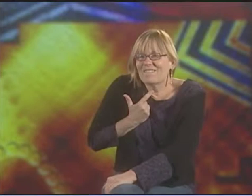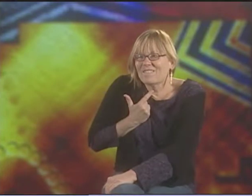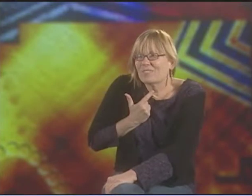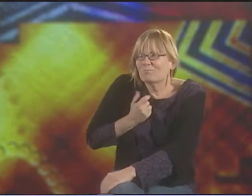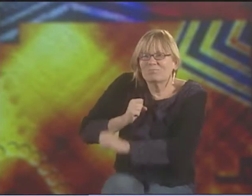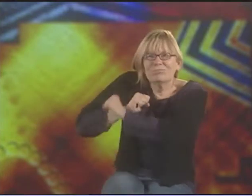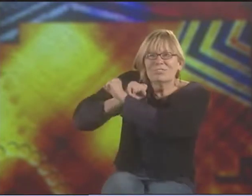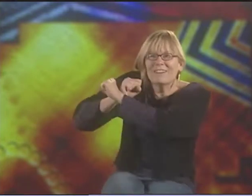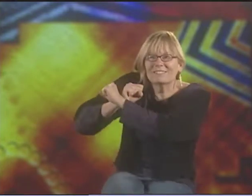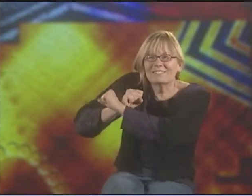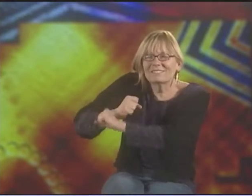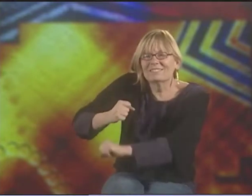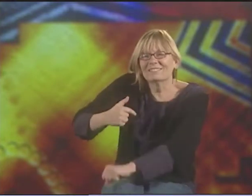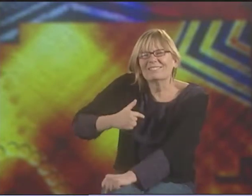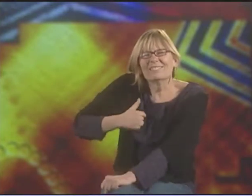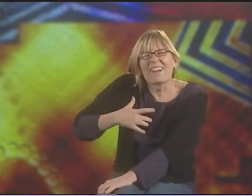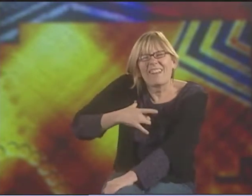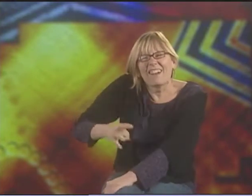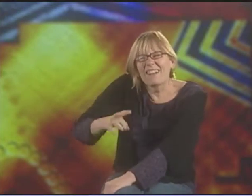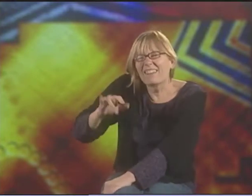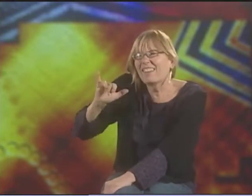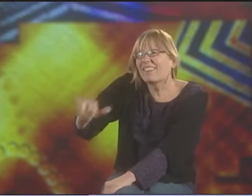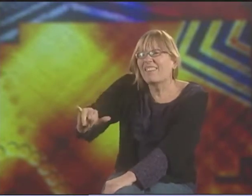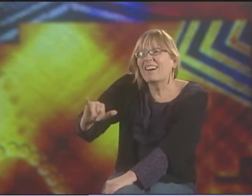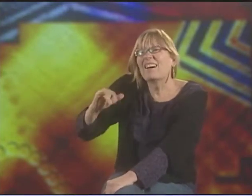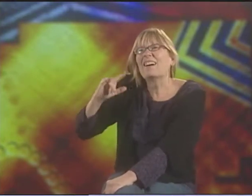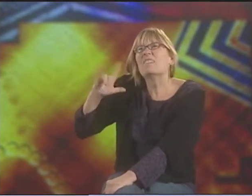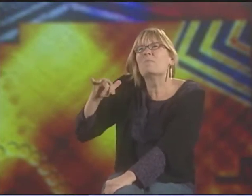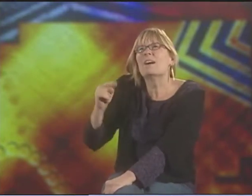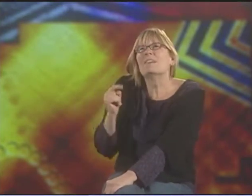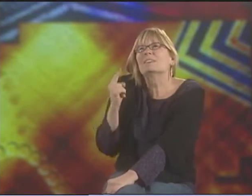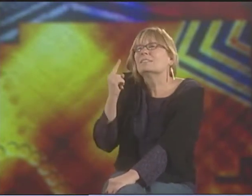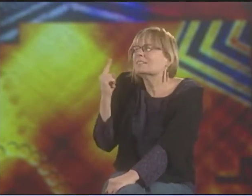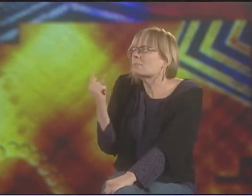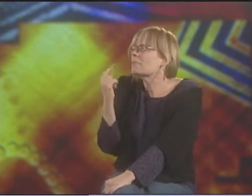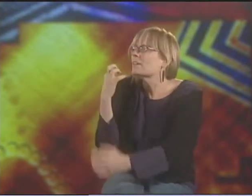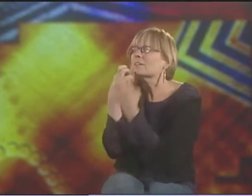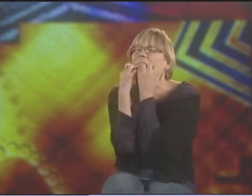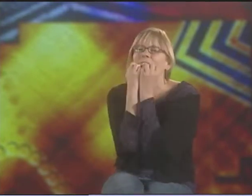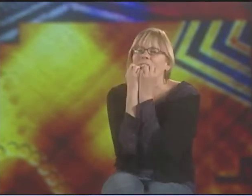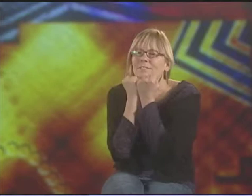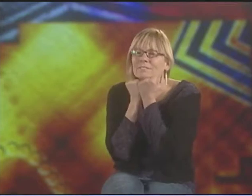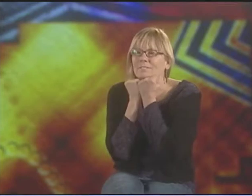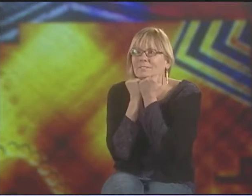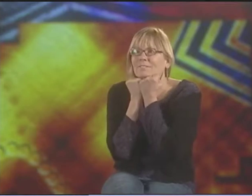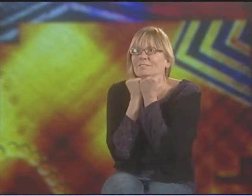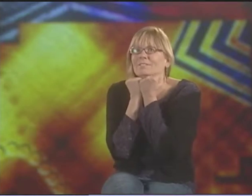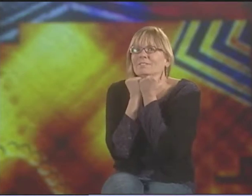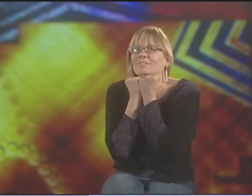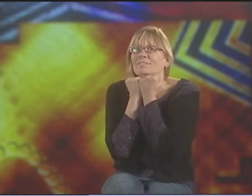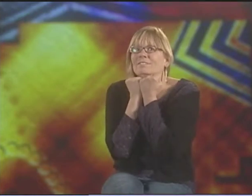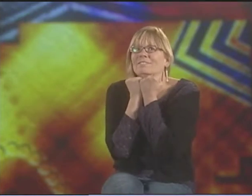AND IT HAS TO BE PROTECTED FOR LIFE, YOUR WHOLE LIFE. AND I REALLY LIKE THAT. IT'S SOMETHING SO PRECIOUS.